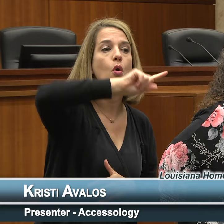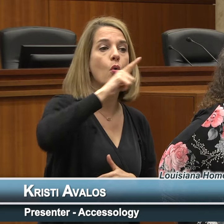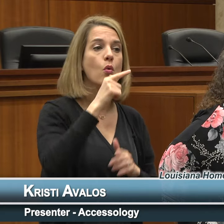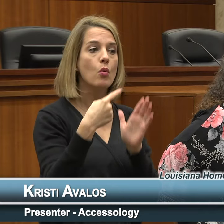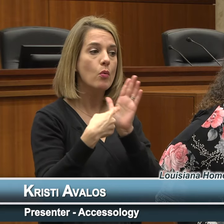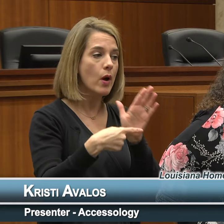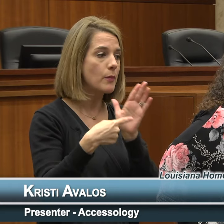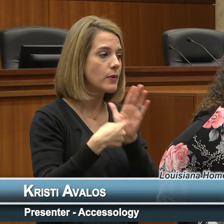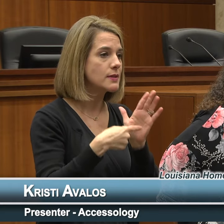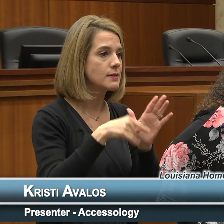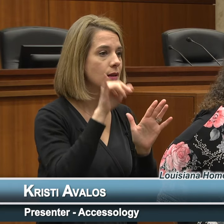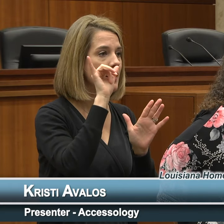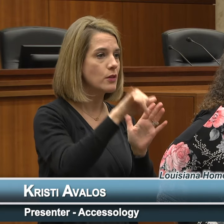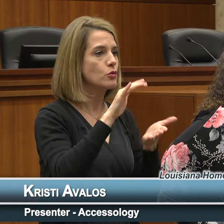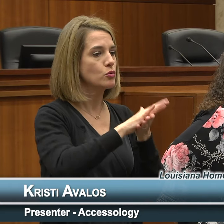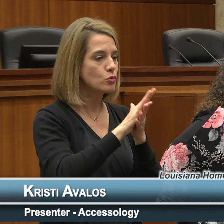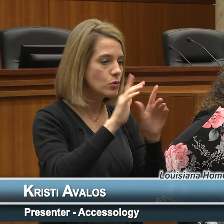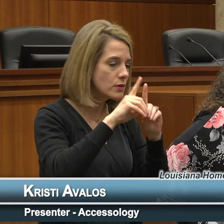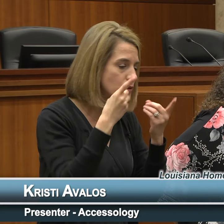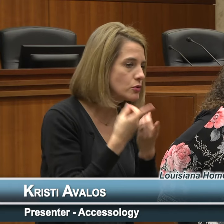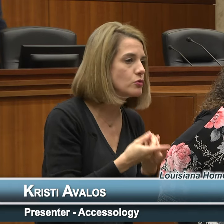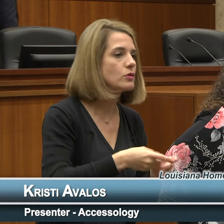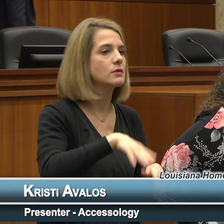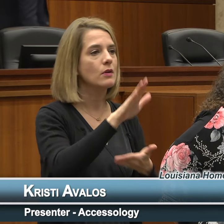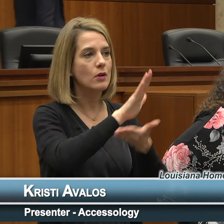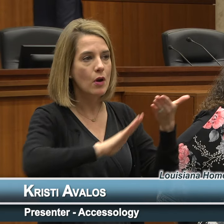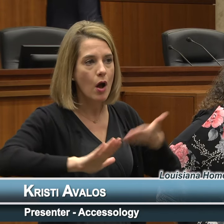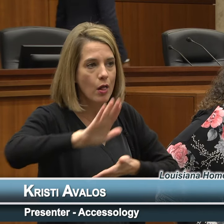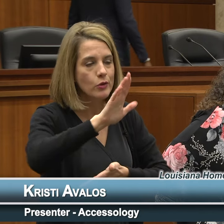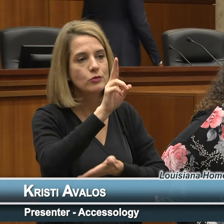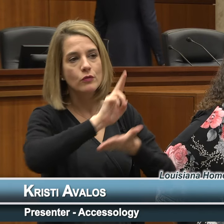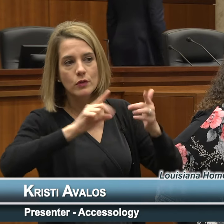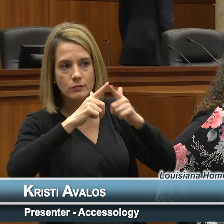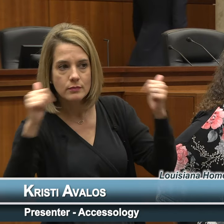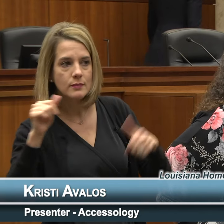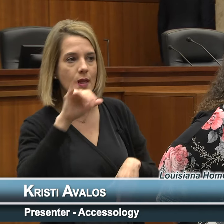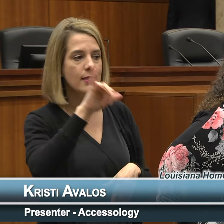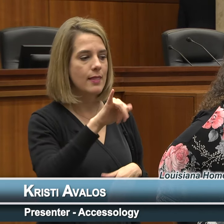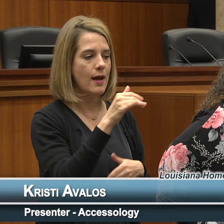municipalities, school districts, colleges and universities, section 504 of the